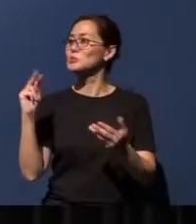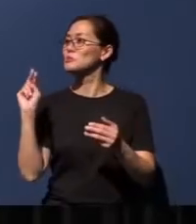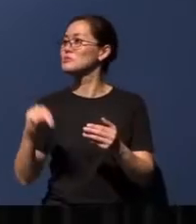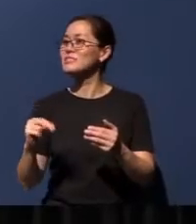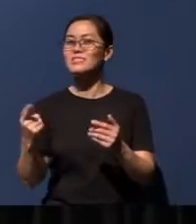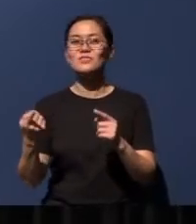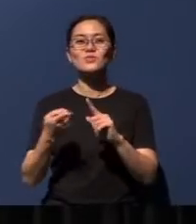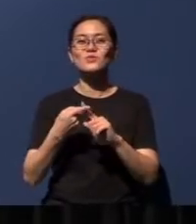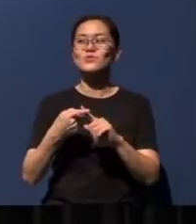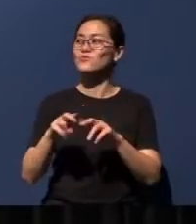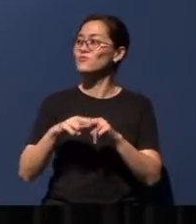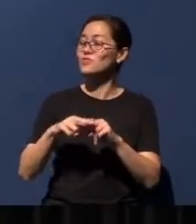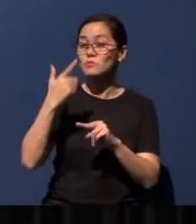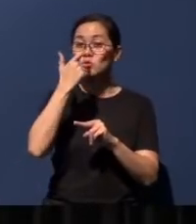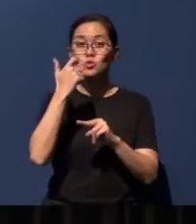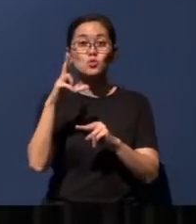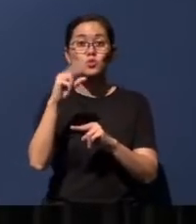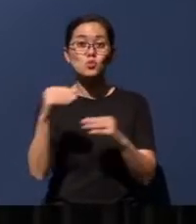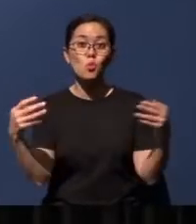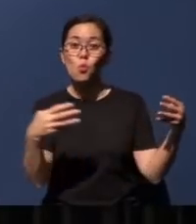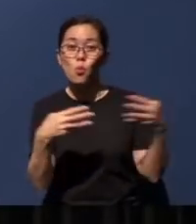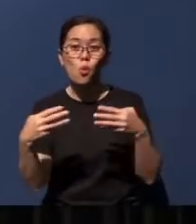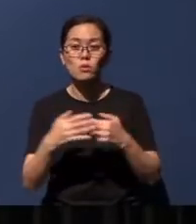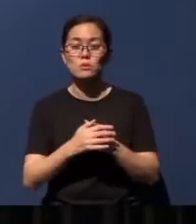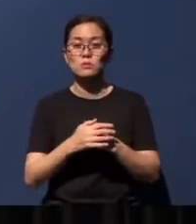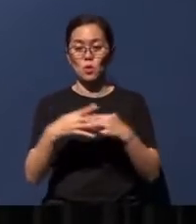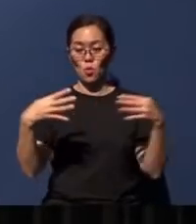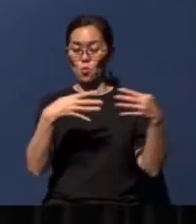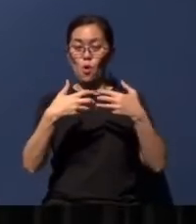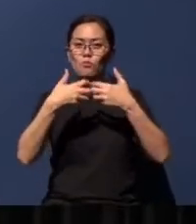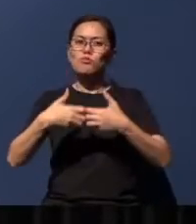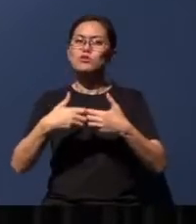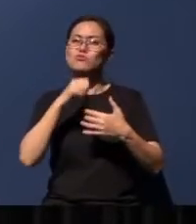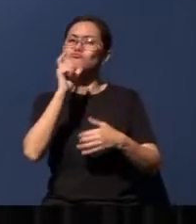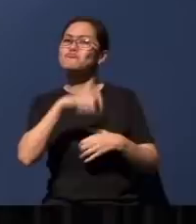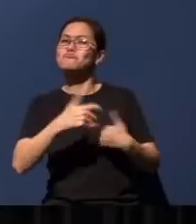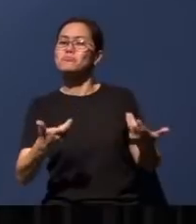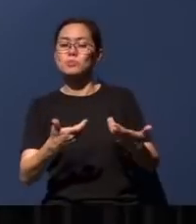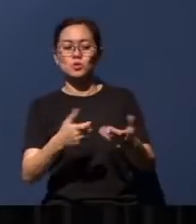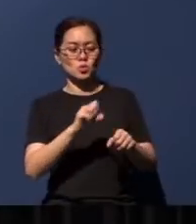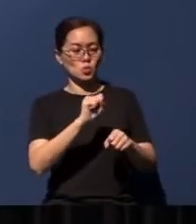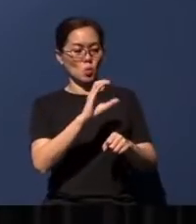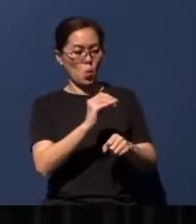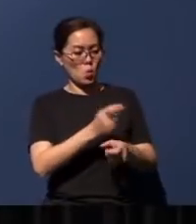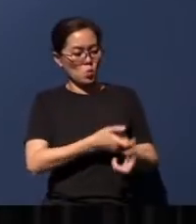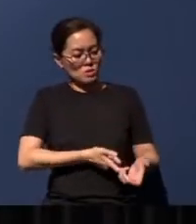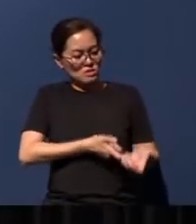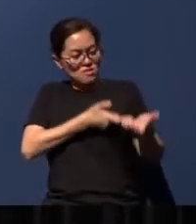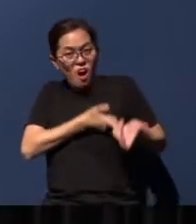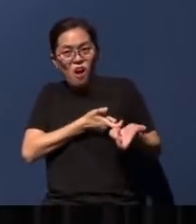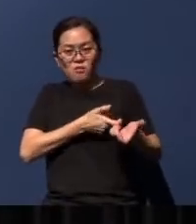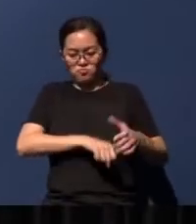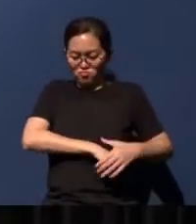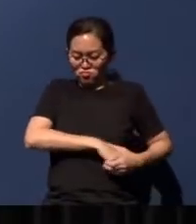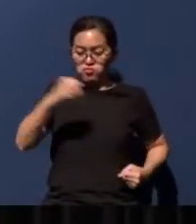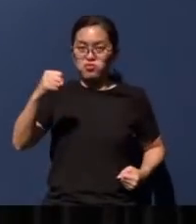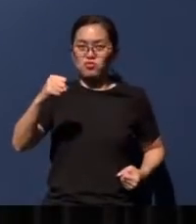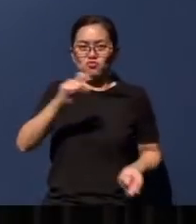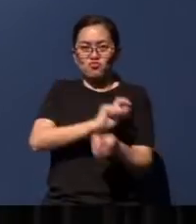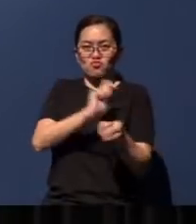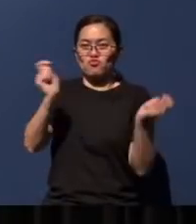no war, there is also no need for war machineries. So the guns, the swords, will be converted into plowshares